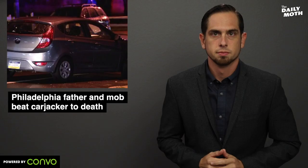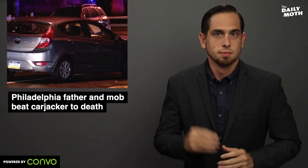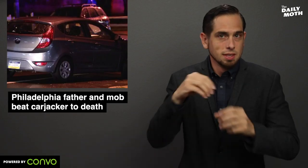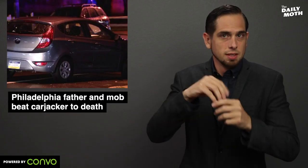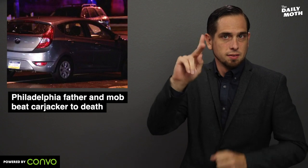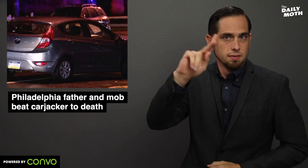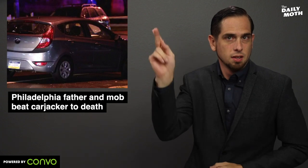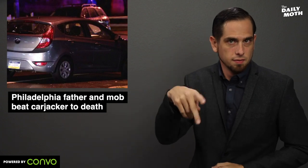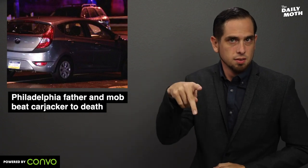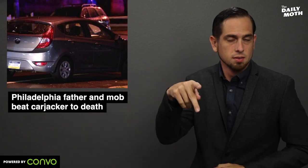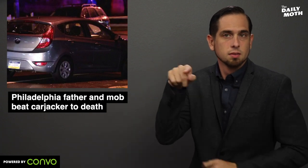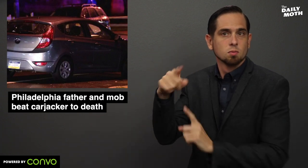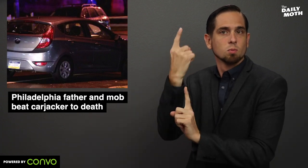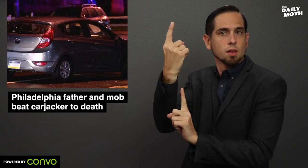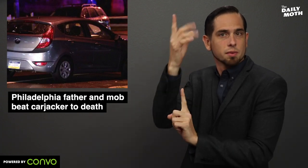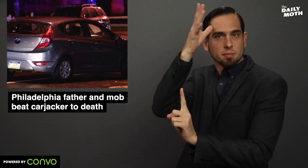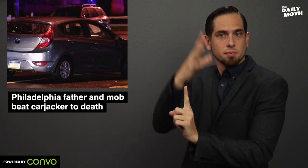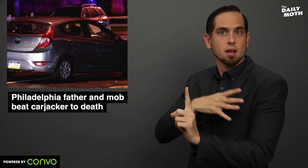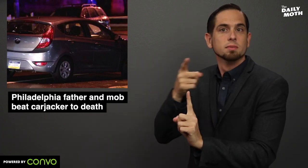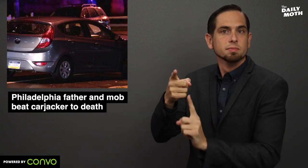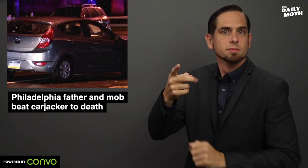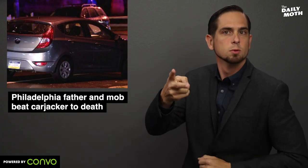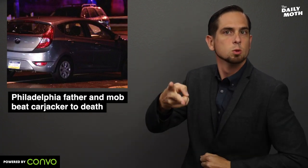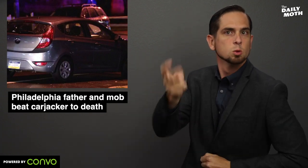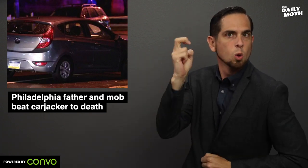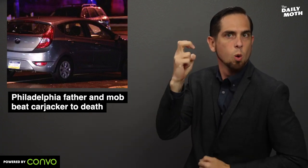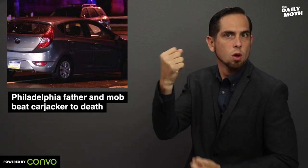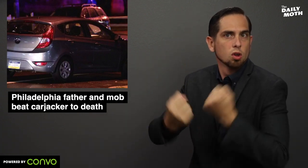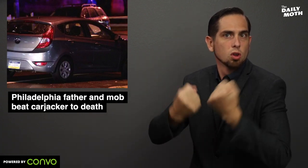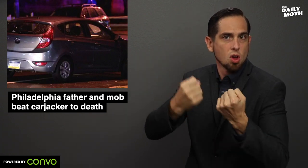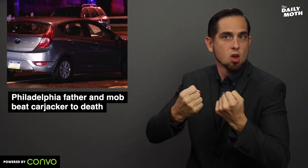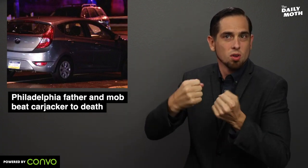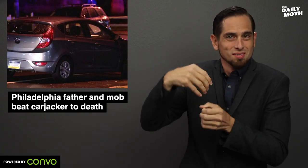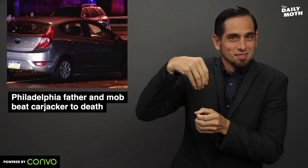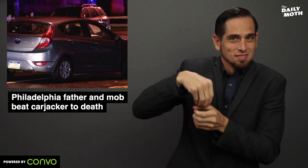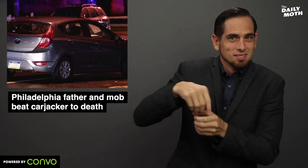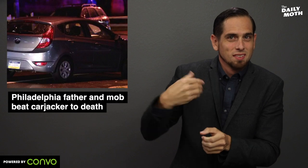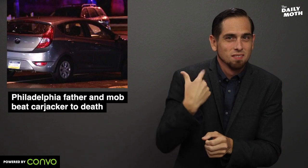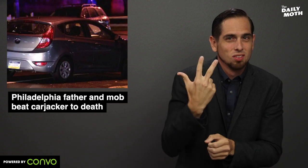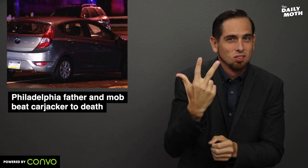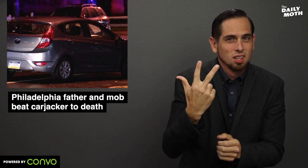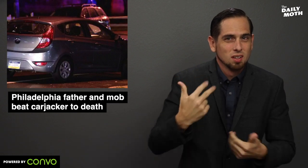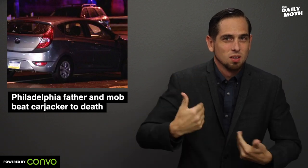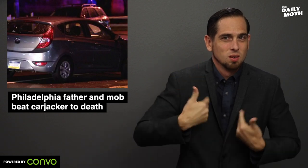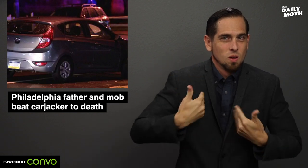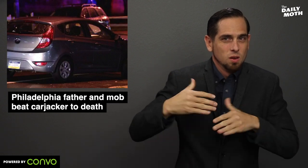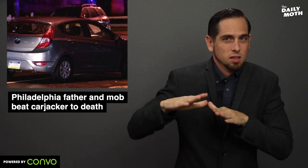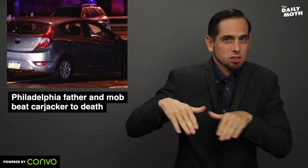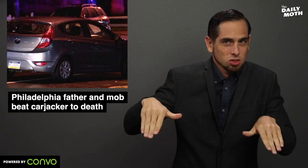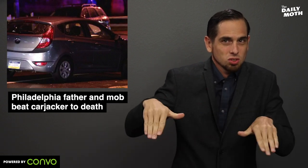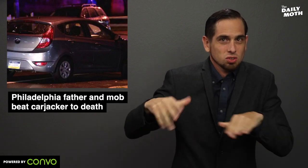In Philadelphia, a man who stole a car with three young children